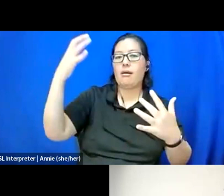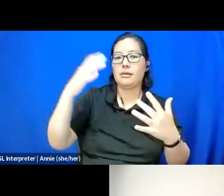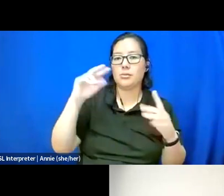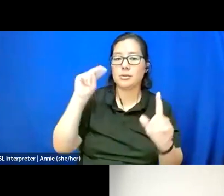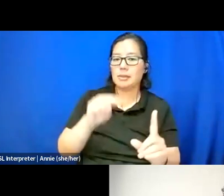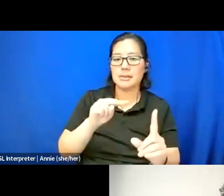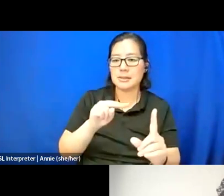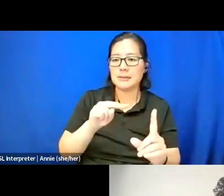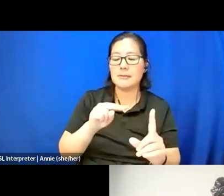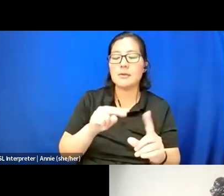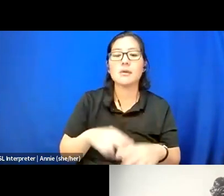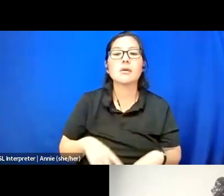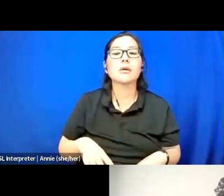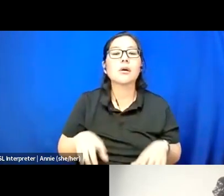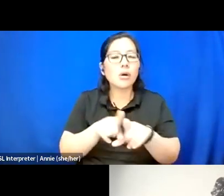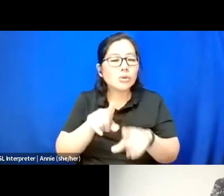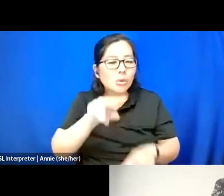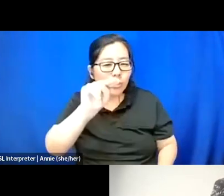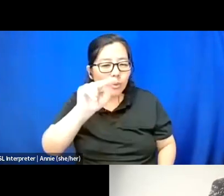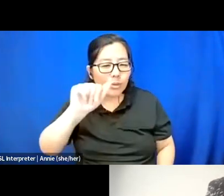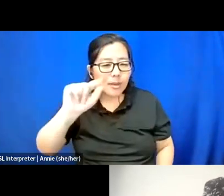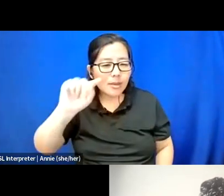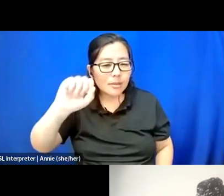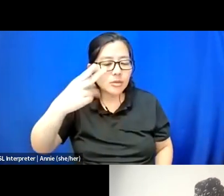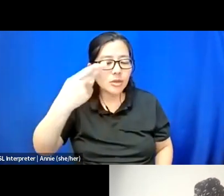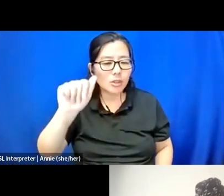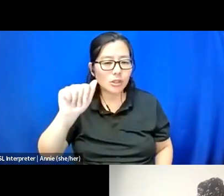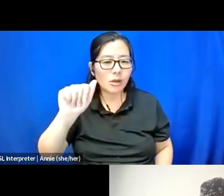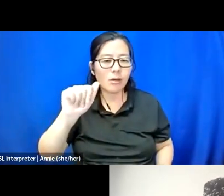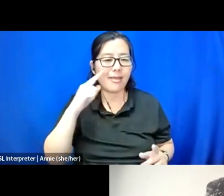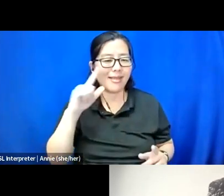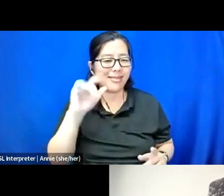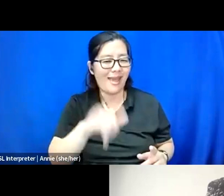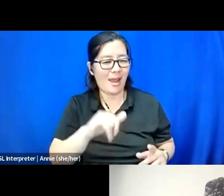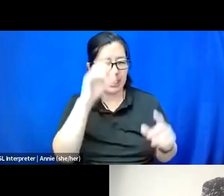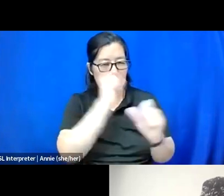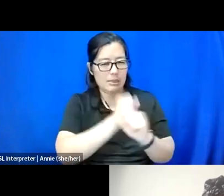particularly Natasha, I feel like this image of, like, attending to the blood on the floor,